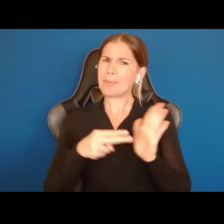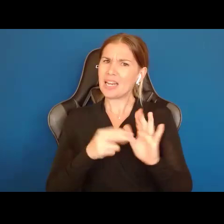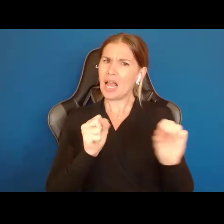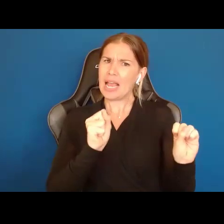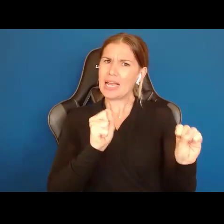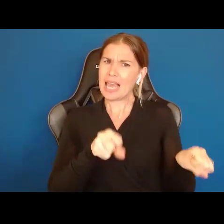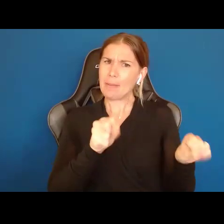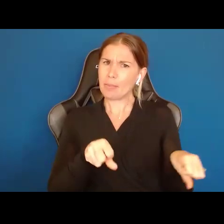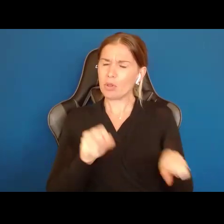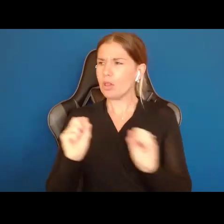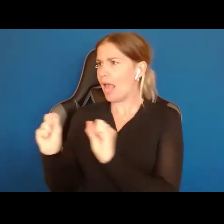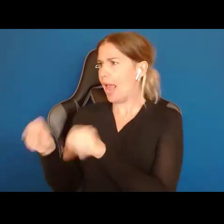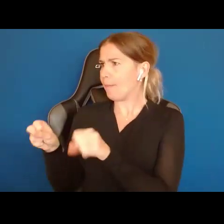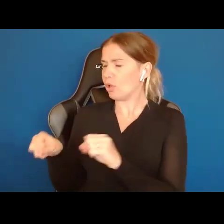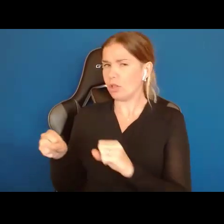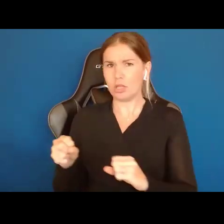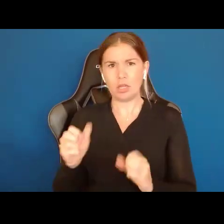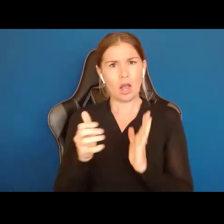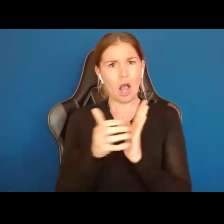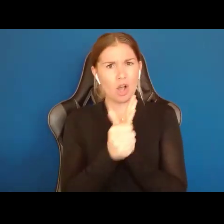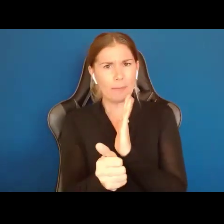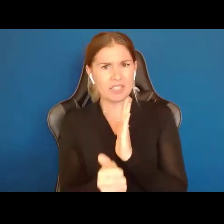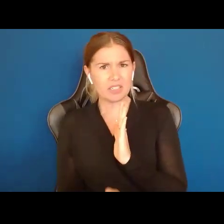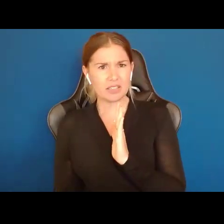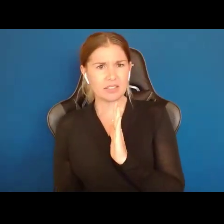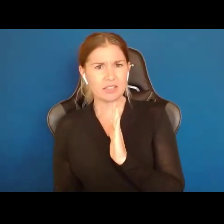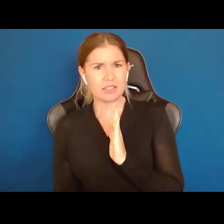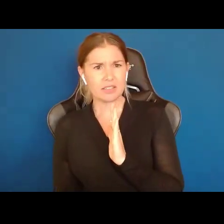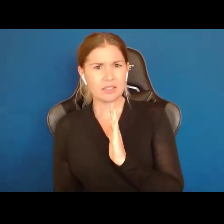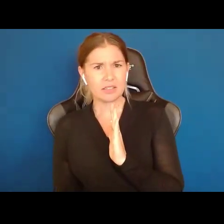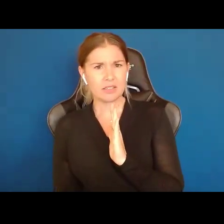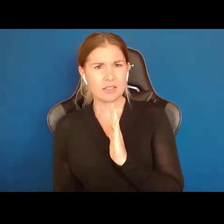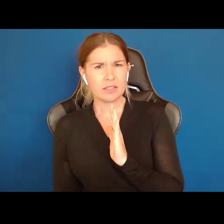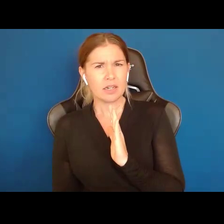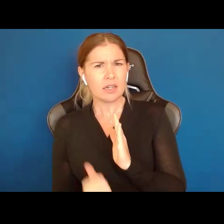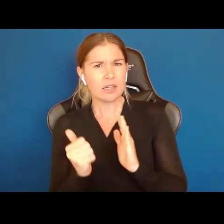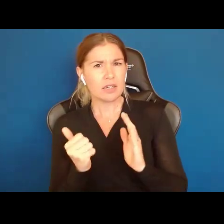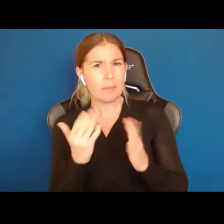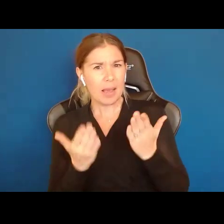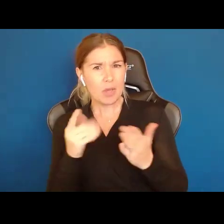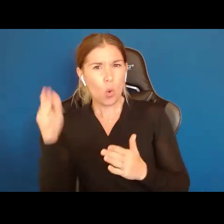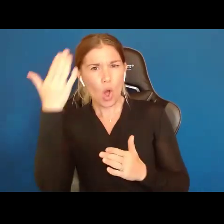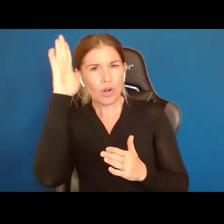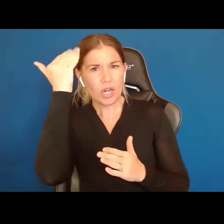able? What does it mean to be competent? And realize this, something that you already know. Being capable and competent and able